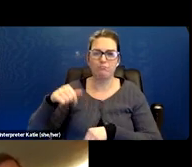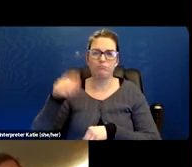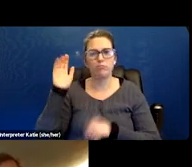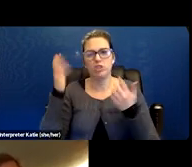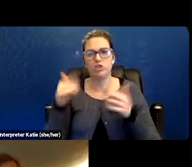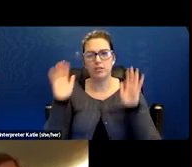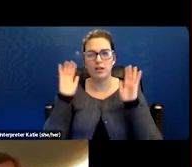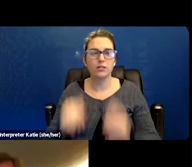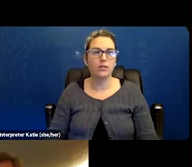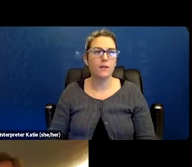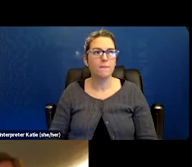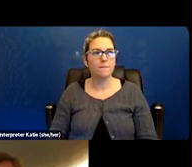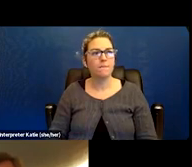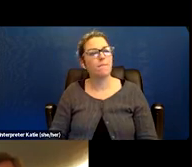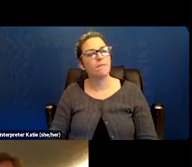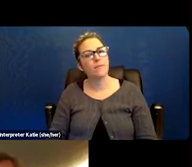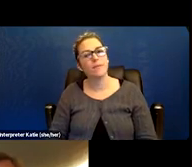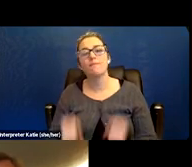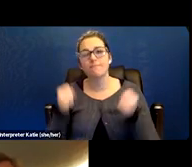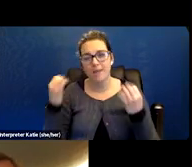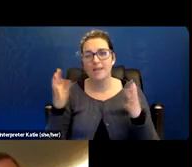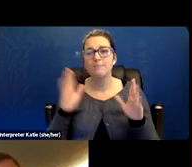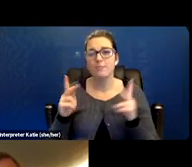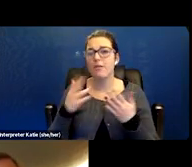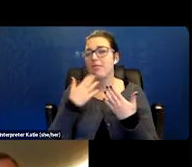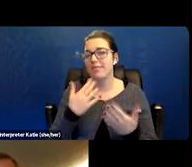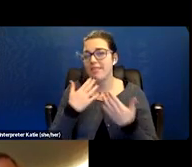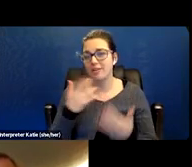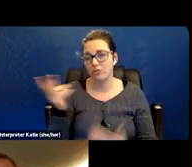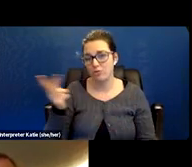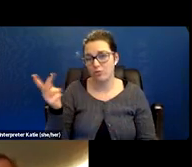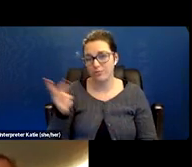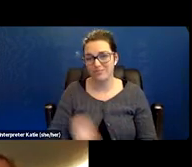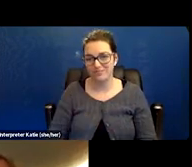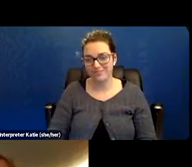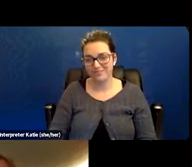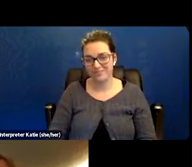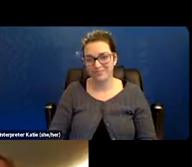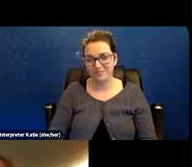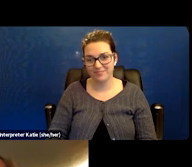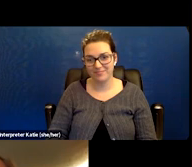lots of people thanking you. Cass, thank you Pritchard.